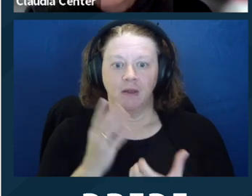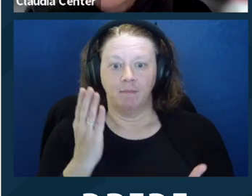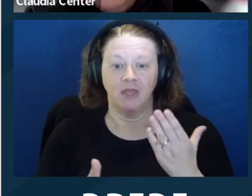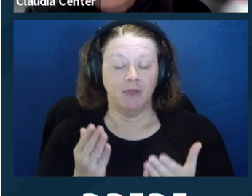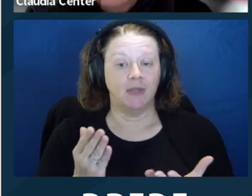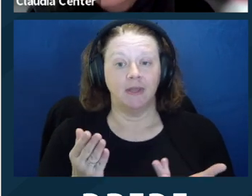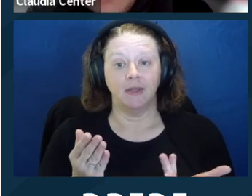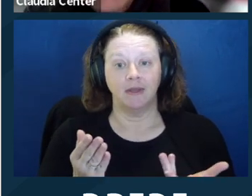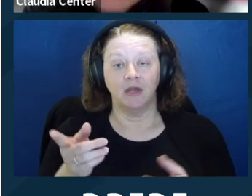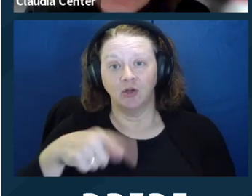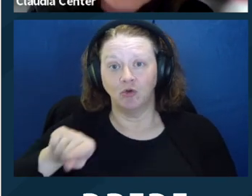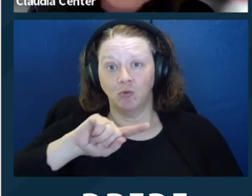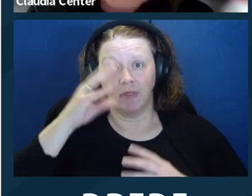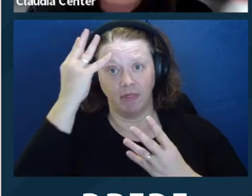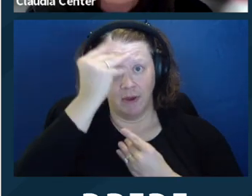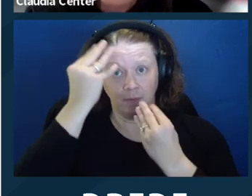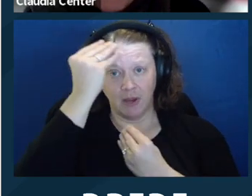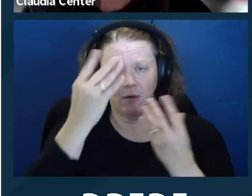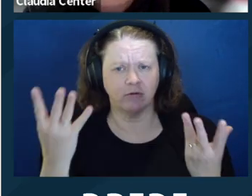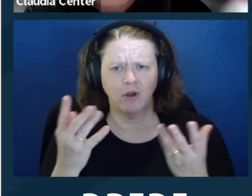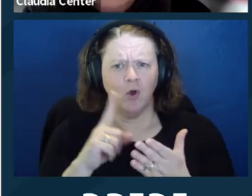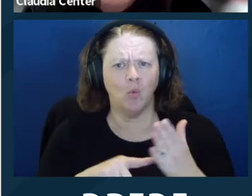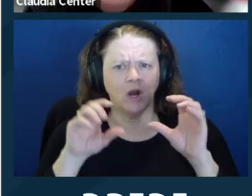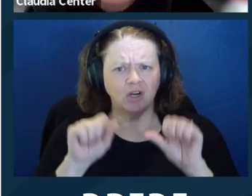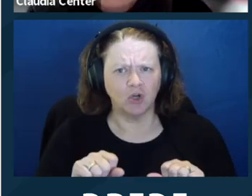so on. I mean, it shouldn't be discoverable, but, you know, you just might want to think